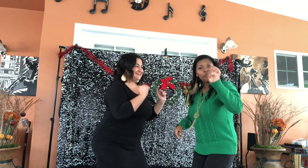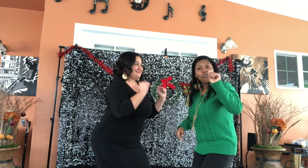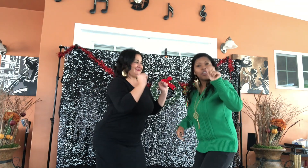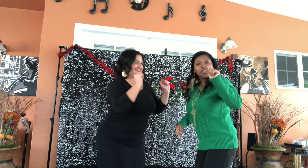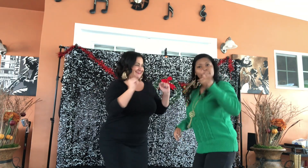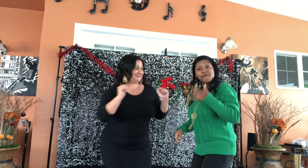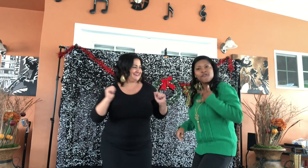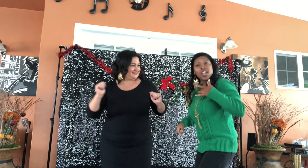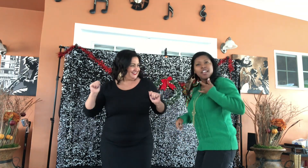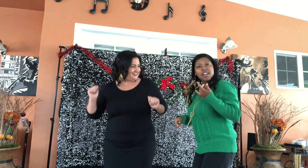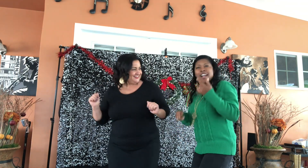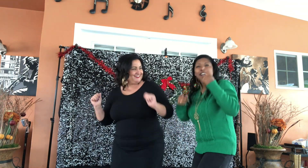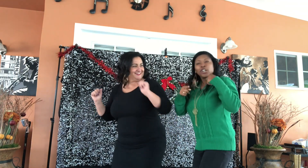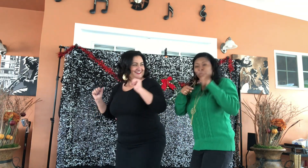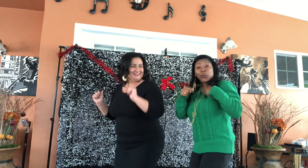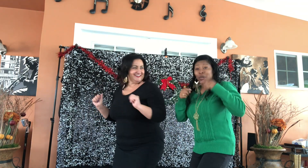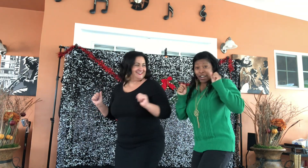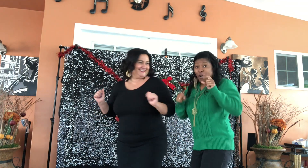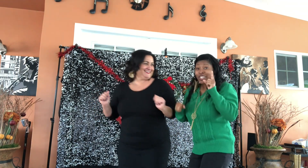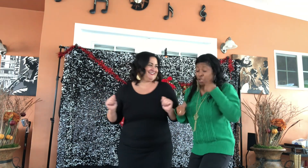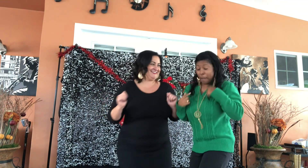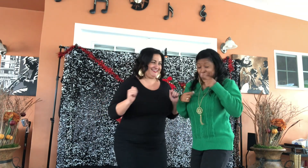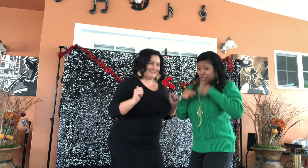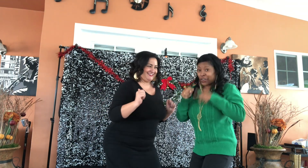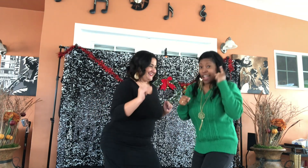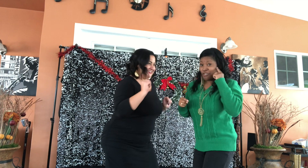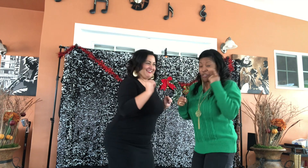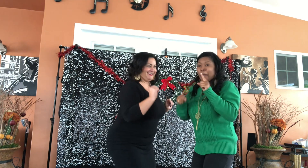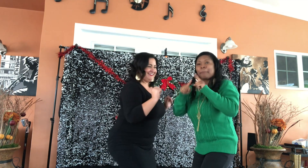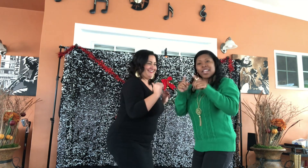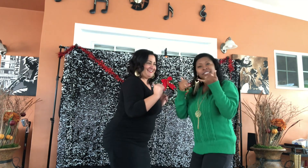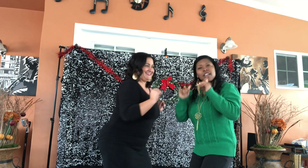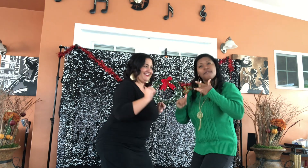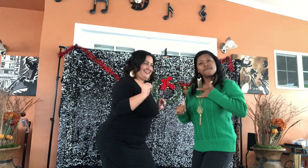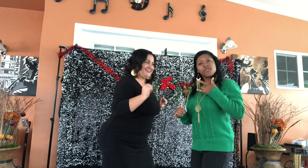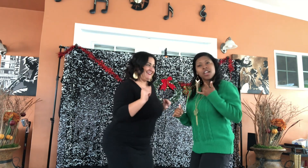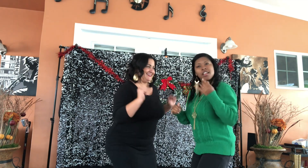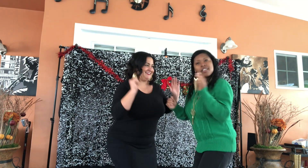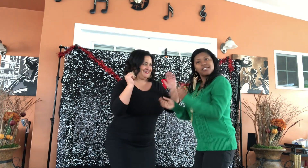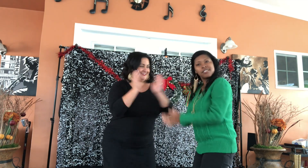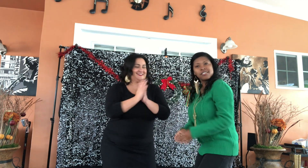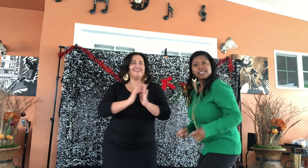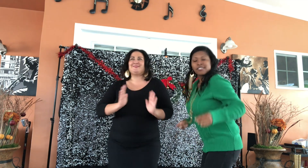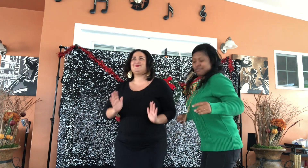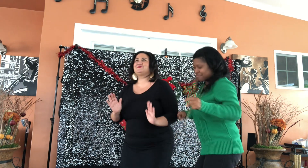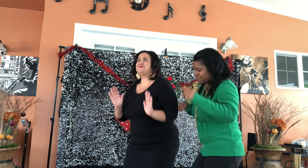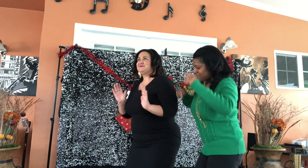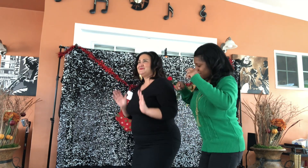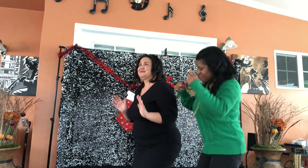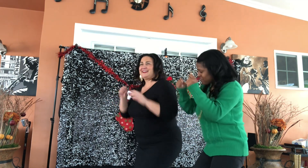See how you can feel the beat? We can- We can't hear the beat, but we can still feel it.